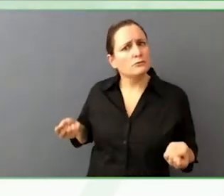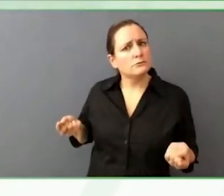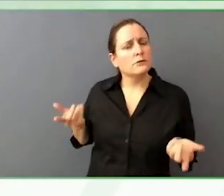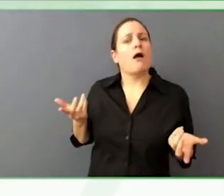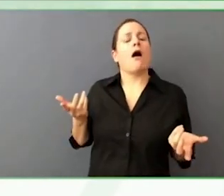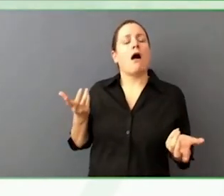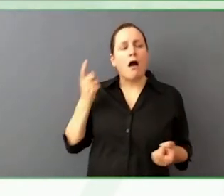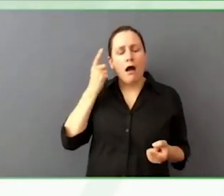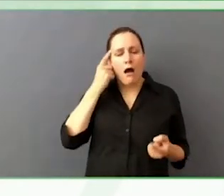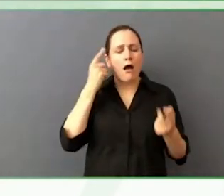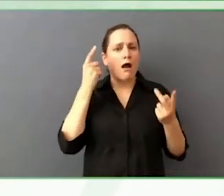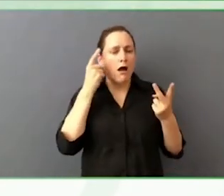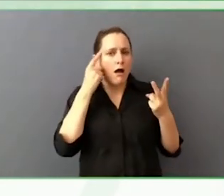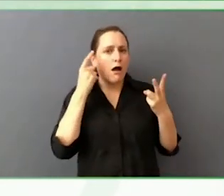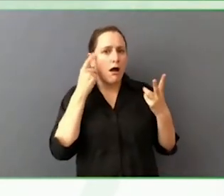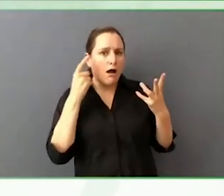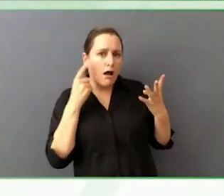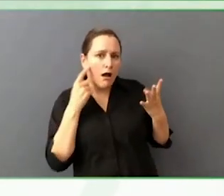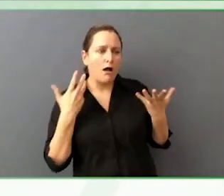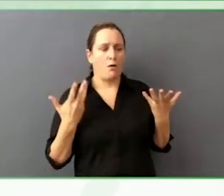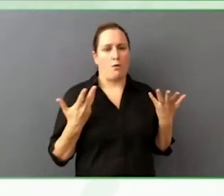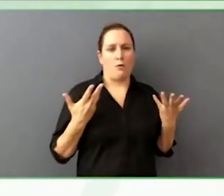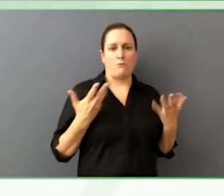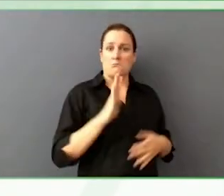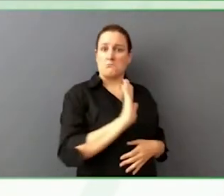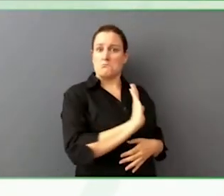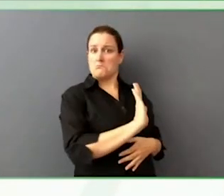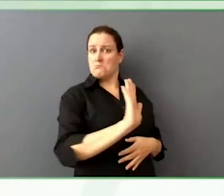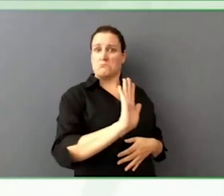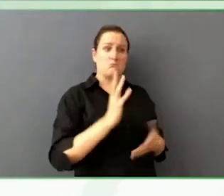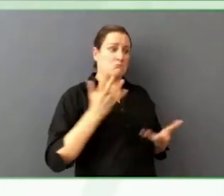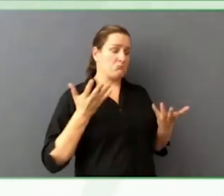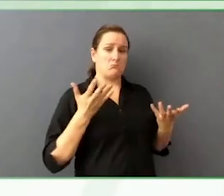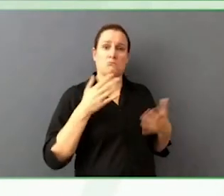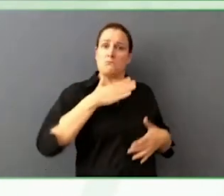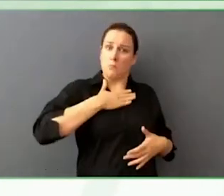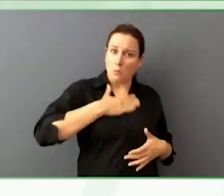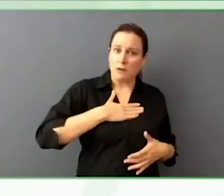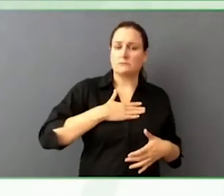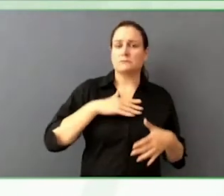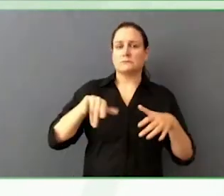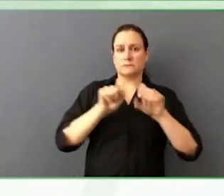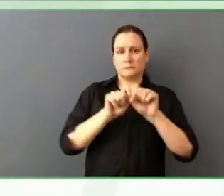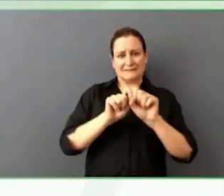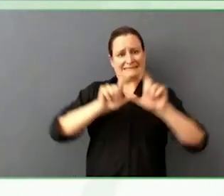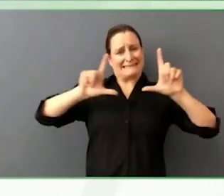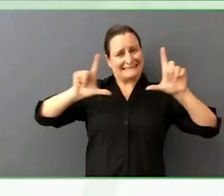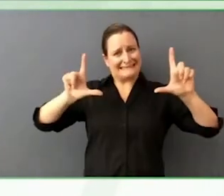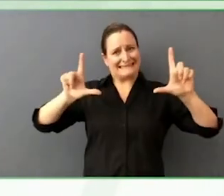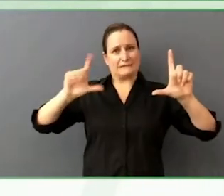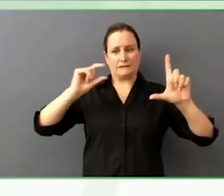Different browser settings, a large font size, they have a dark